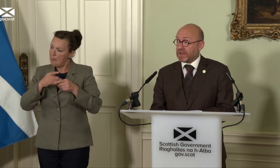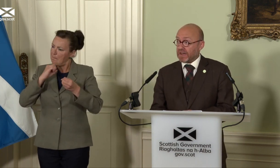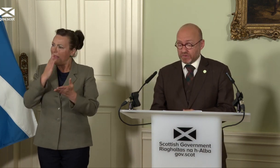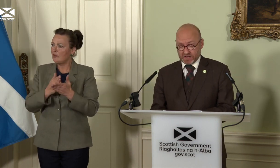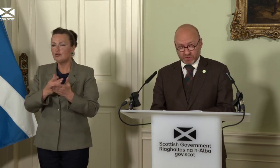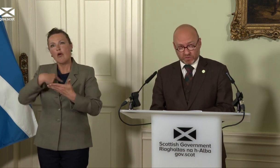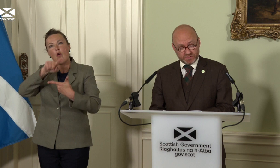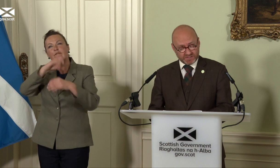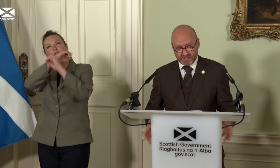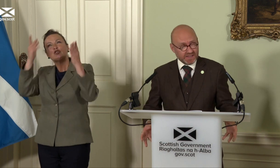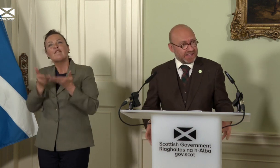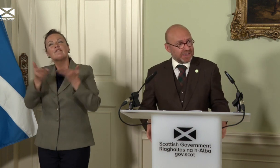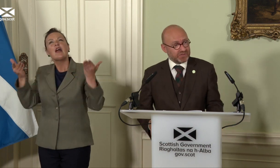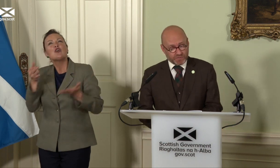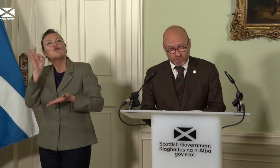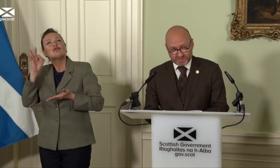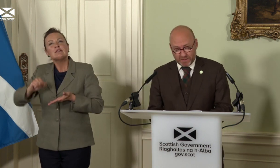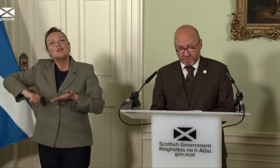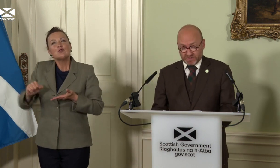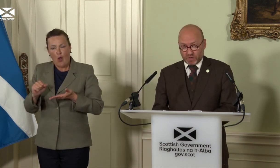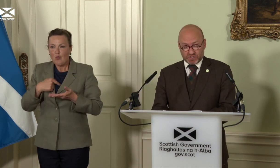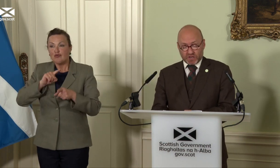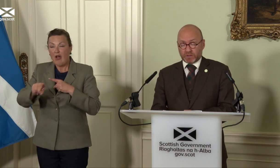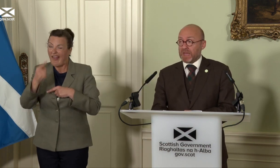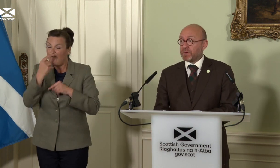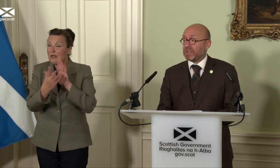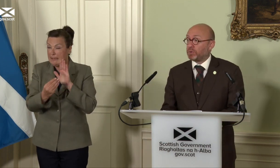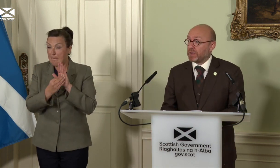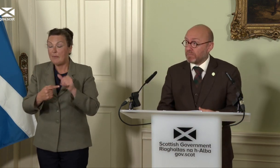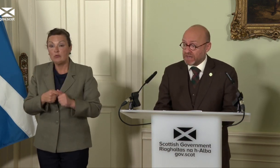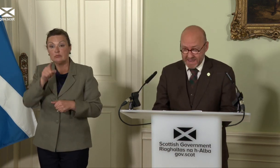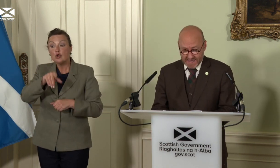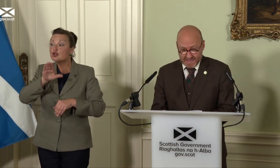and greener Scotland. Just to give a few examples, the Scottish Child Payment is putting money